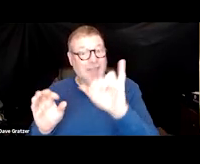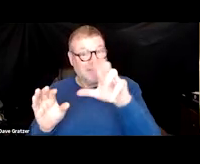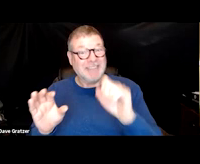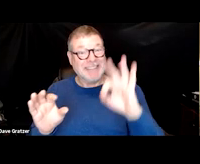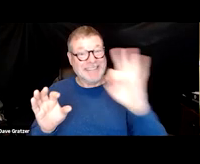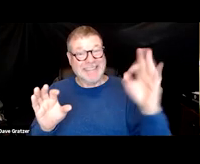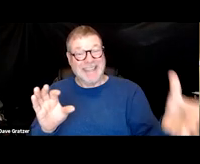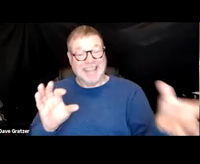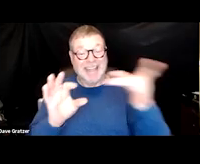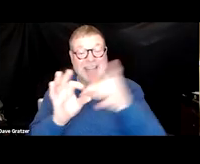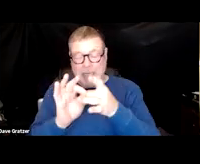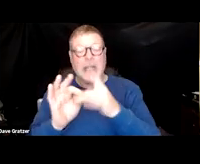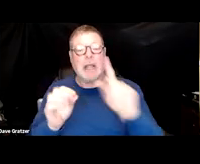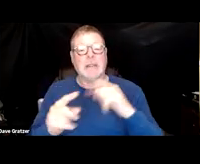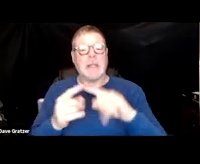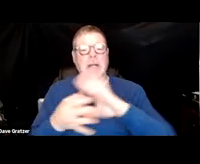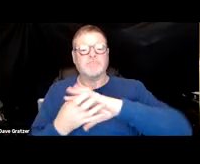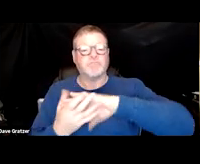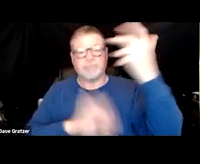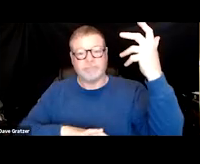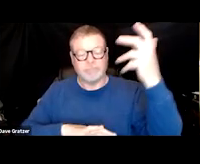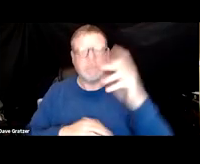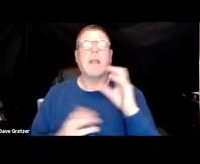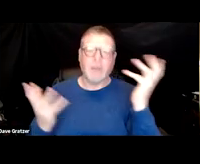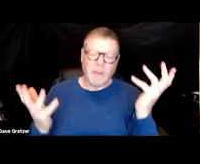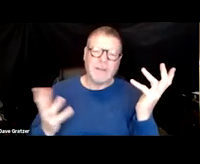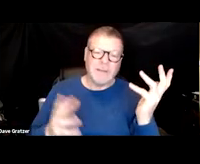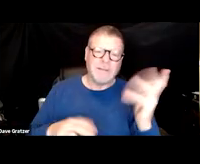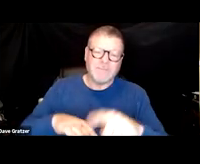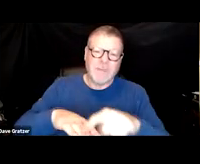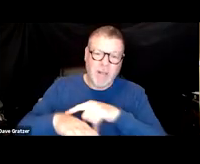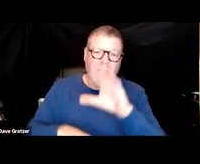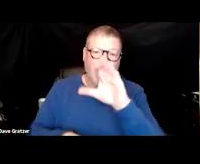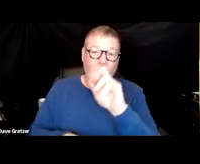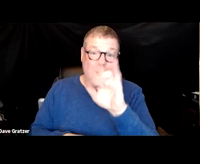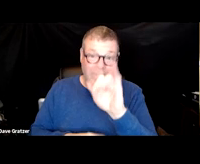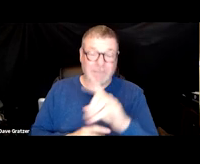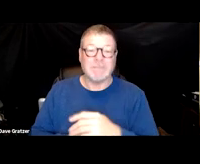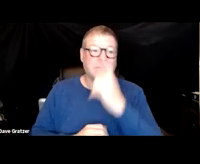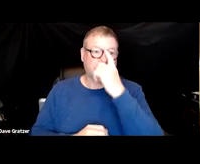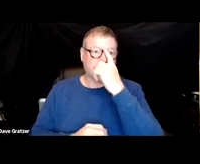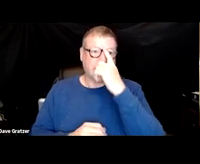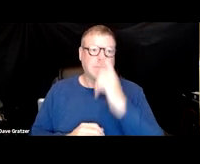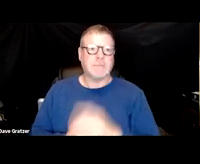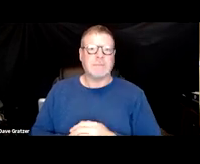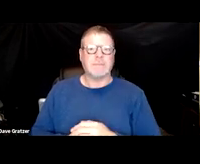and then all havoc breaks loose. So what is long COVID? By CDC definition, it's a range of new, recurrent